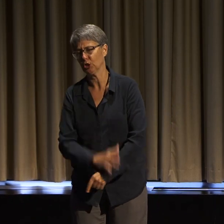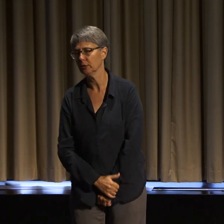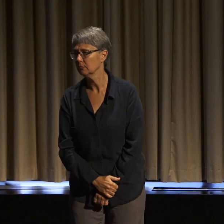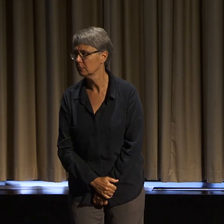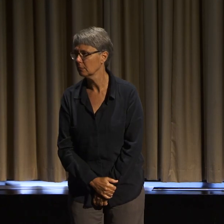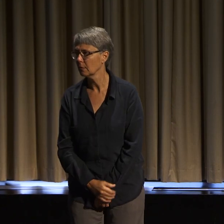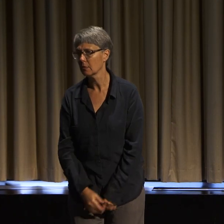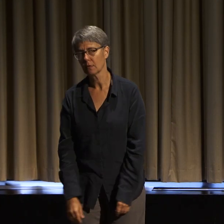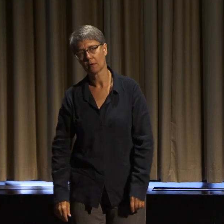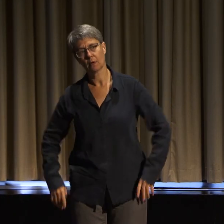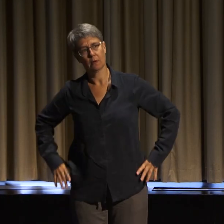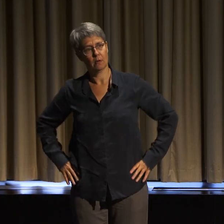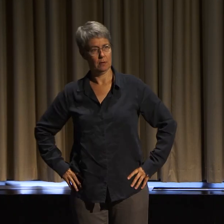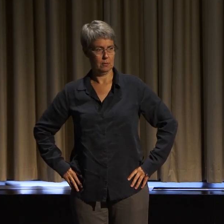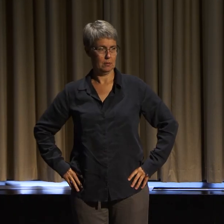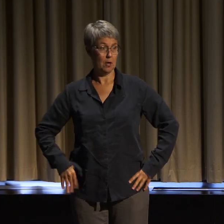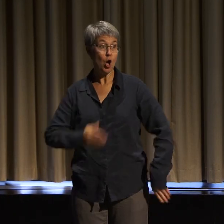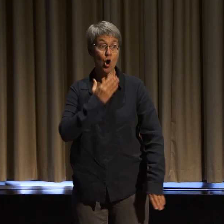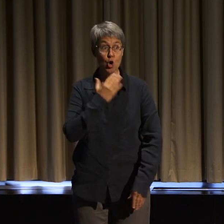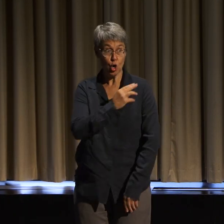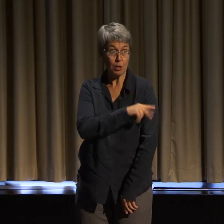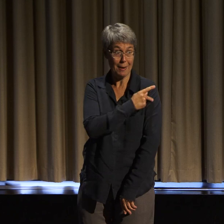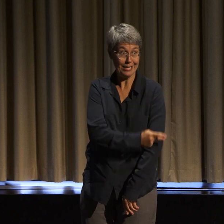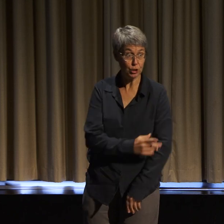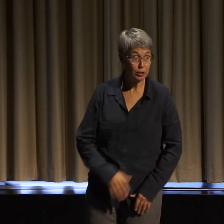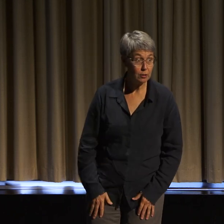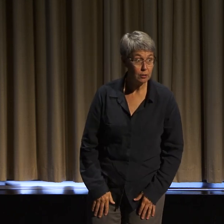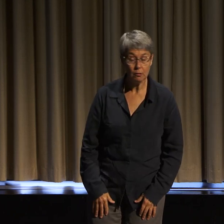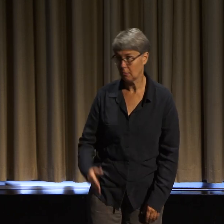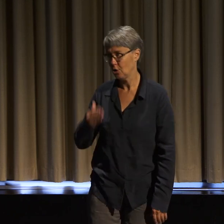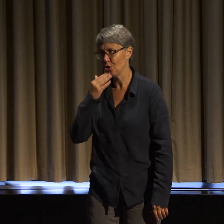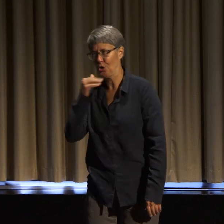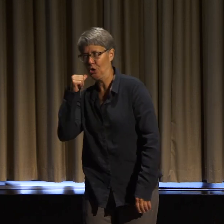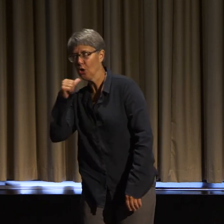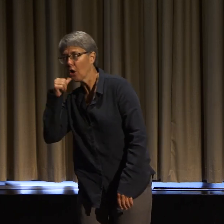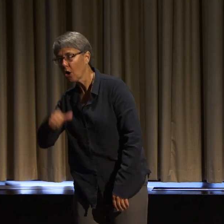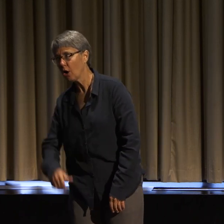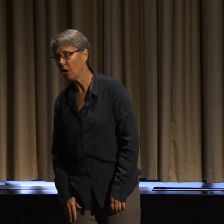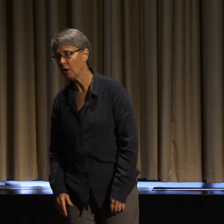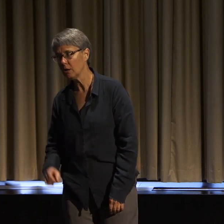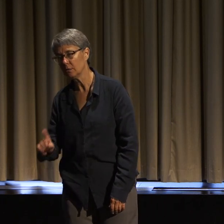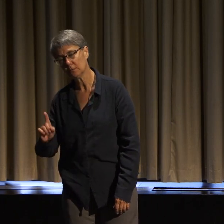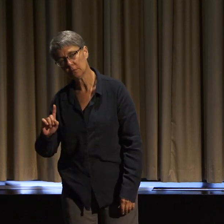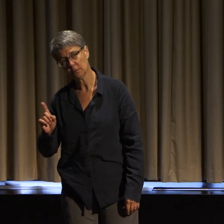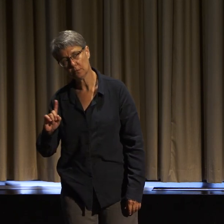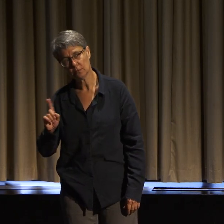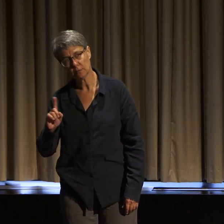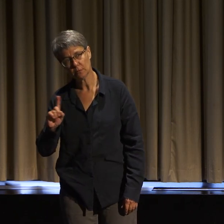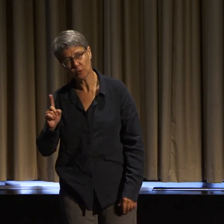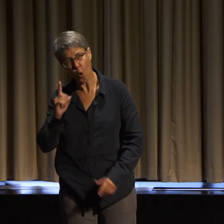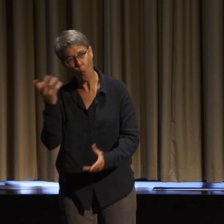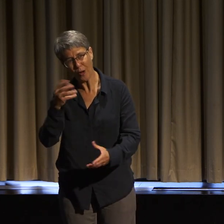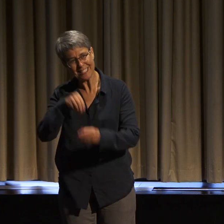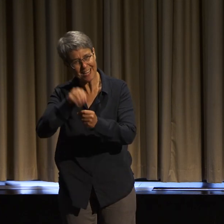and good girl are so twisted and combined and intertwined in themselves.